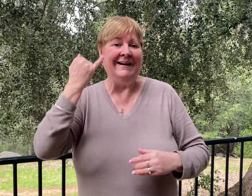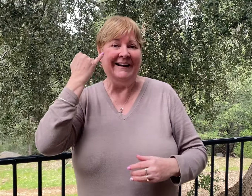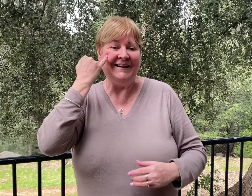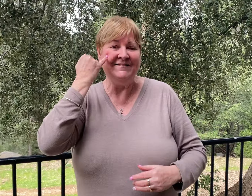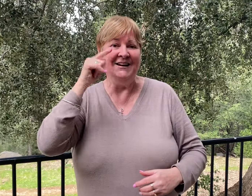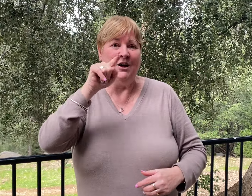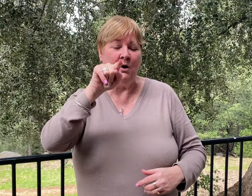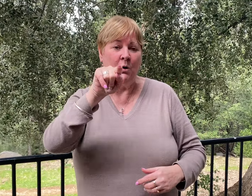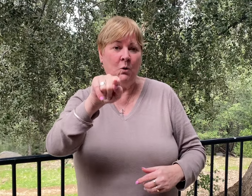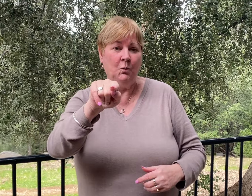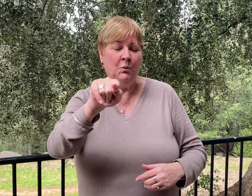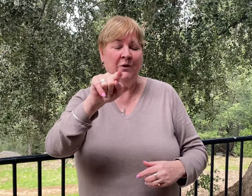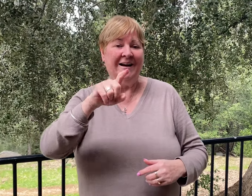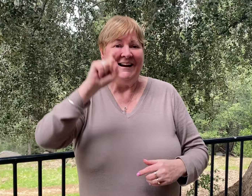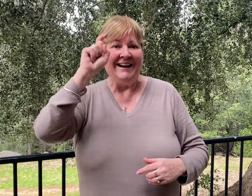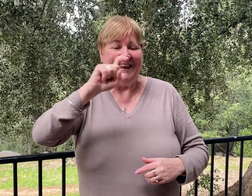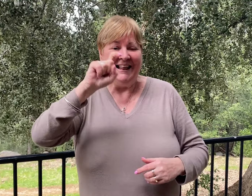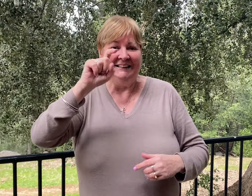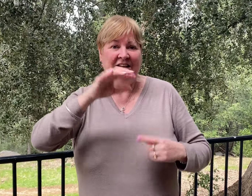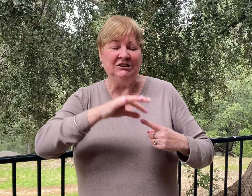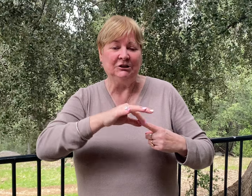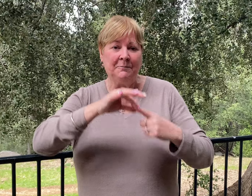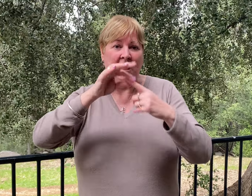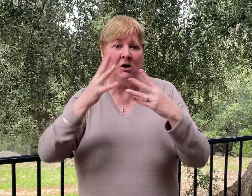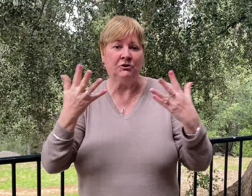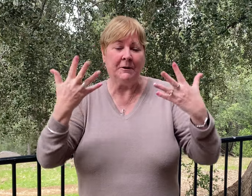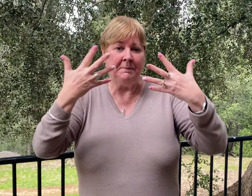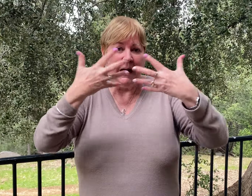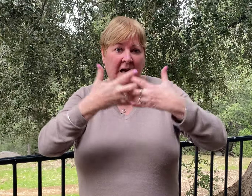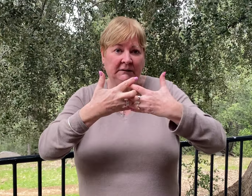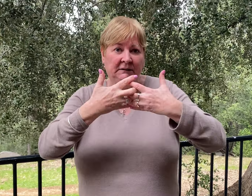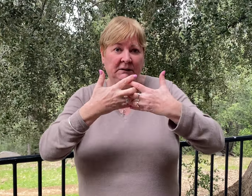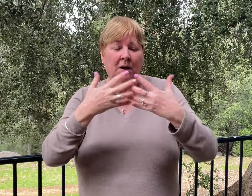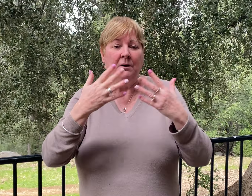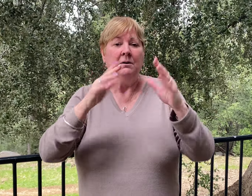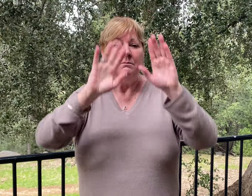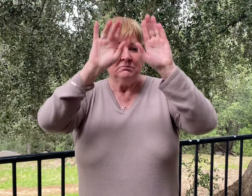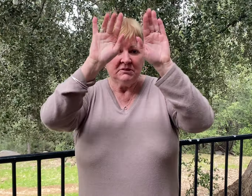If you need special accommodations,